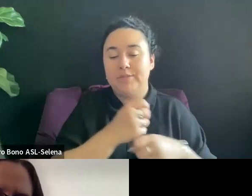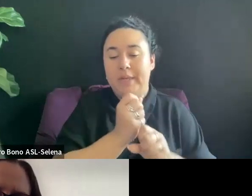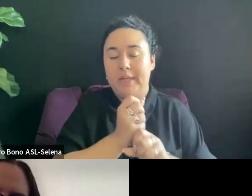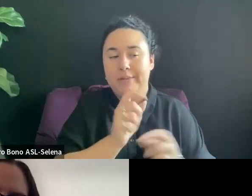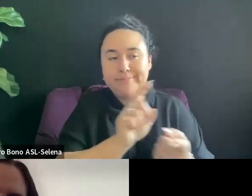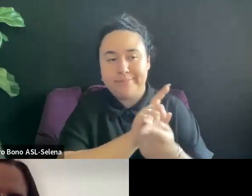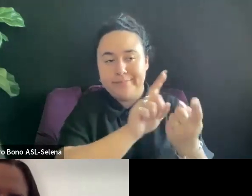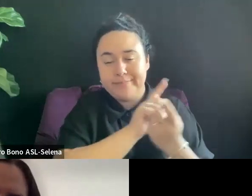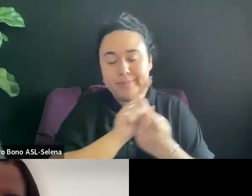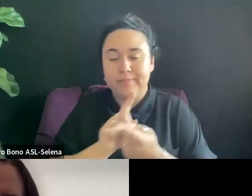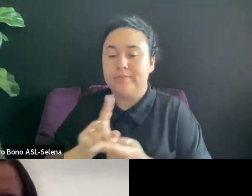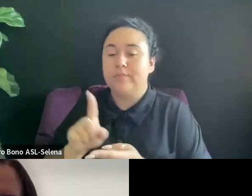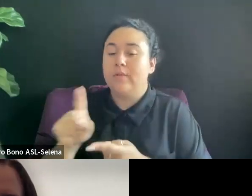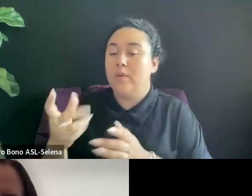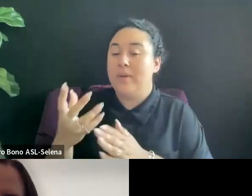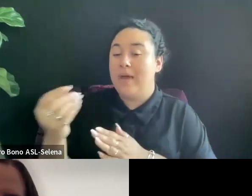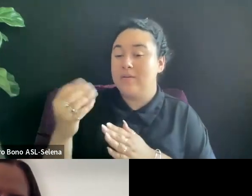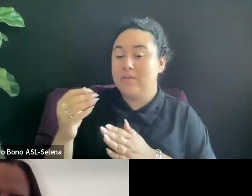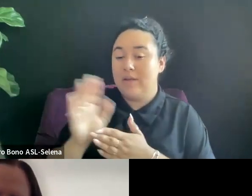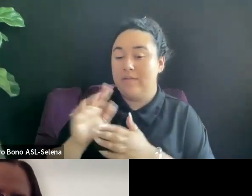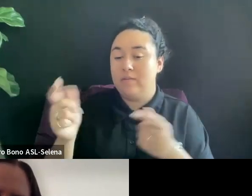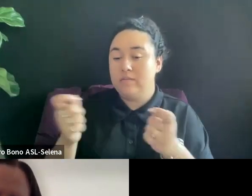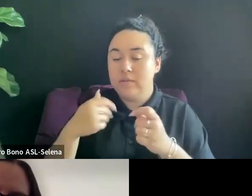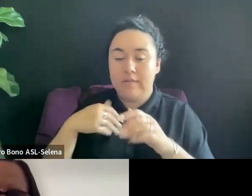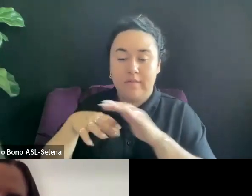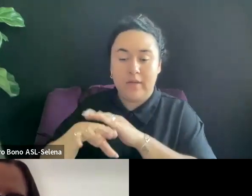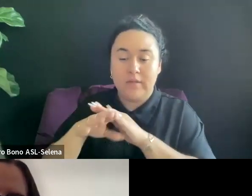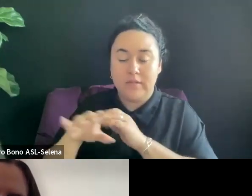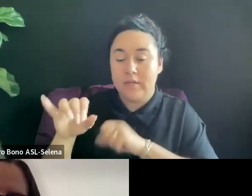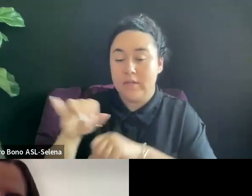PEOPLE AND THEN YOU CAN TRY TO CONNECT WITH THEM OUTSIDE OF THAT.